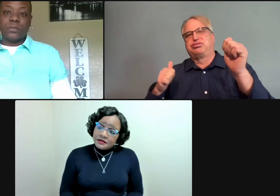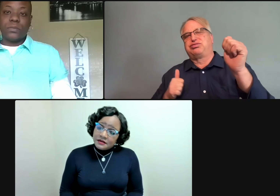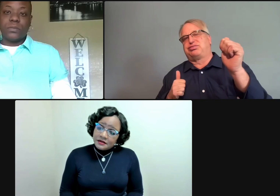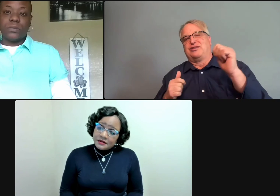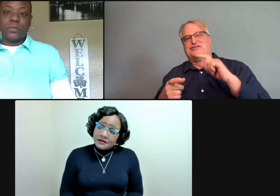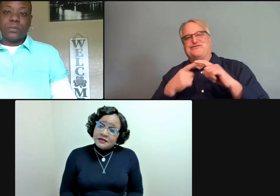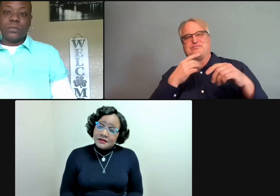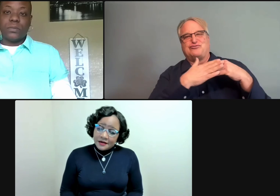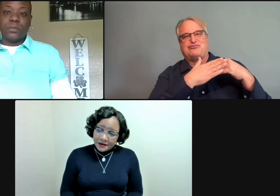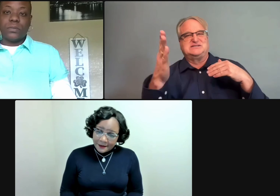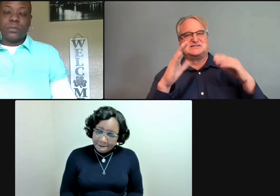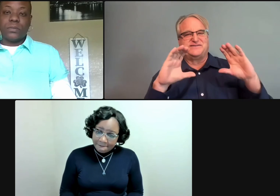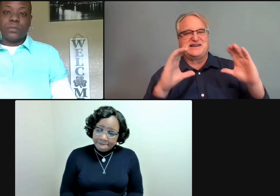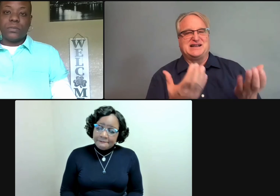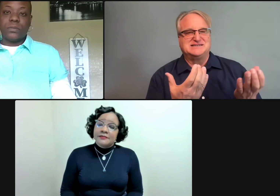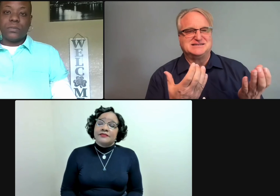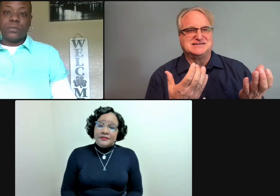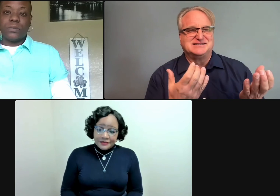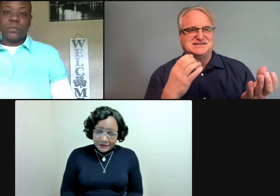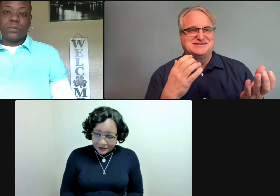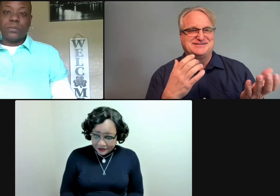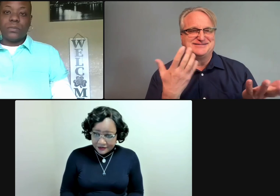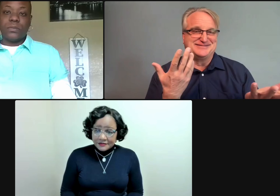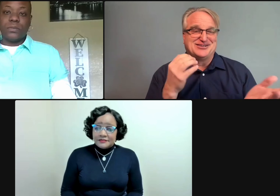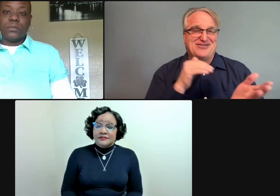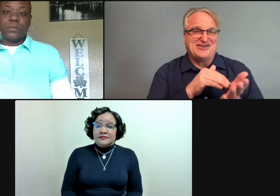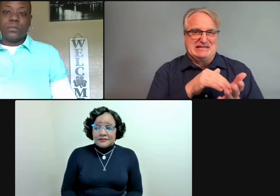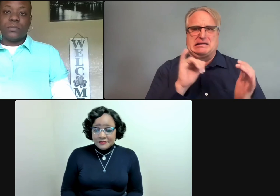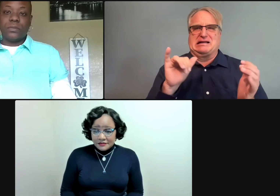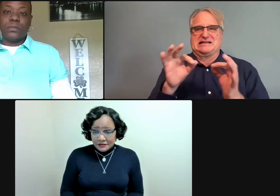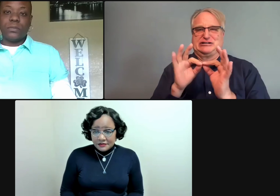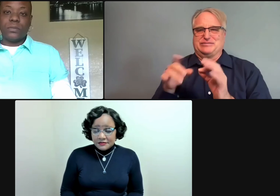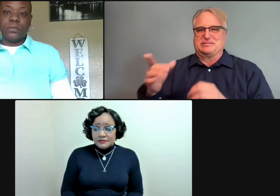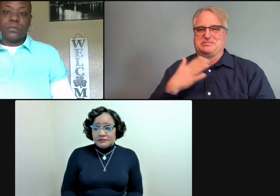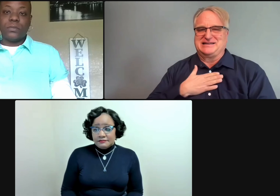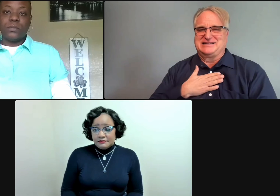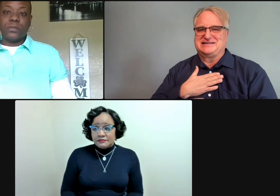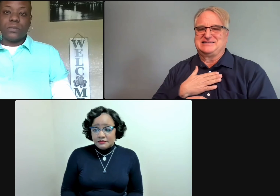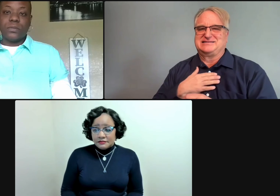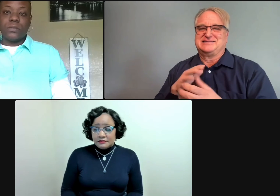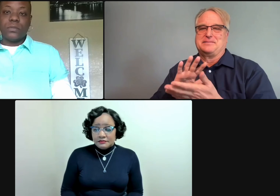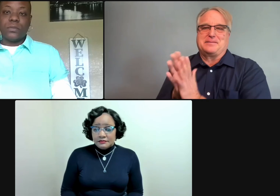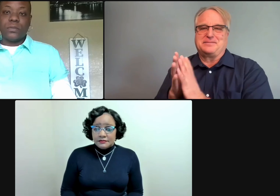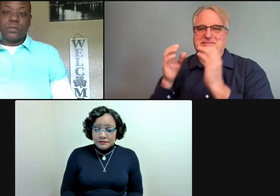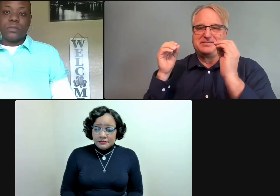is behind academically and linguistically, often the interpreter is tasked with becoming a teacher's aide,